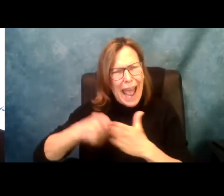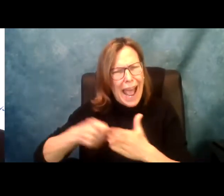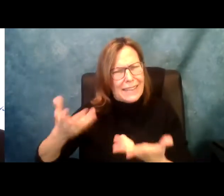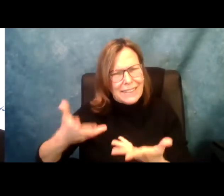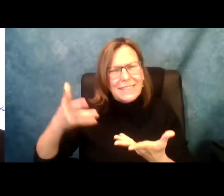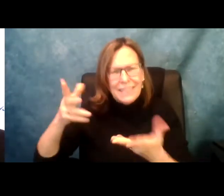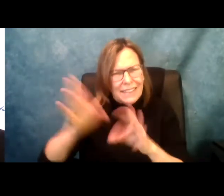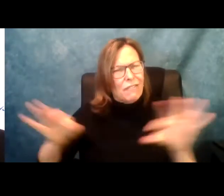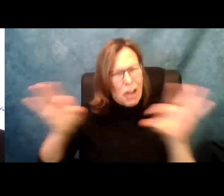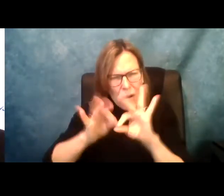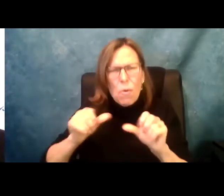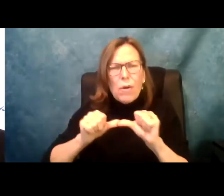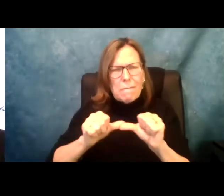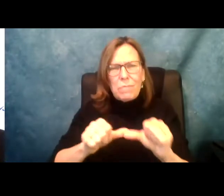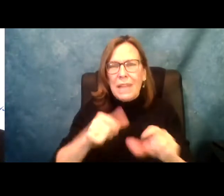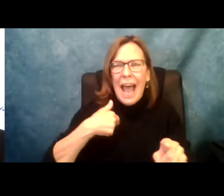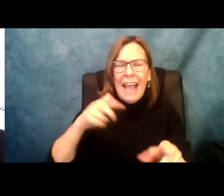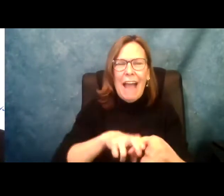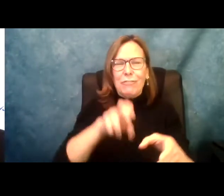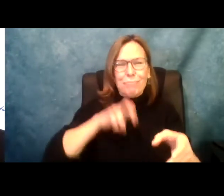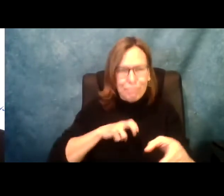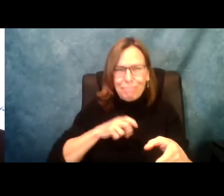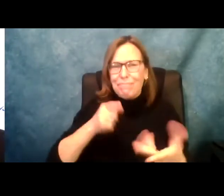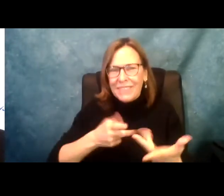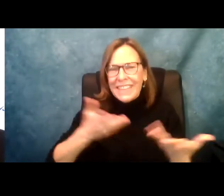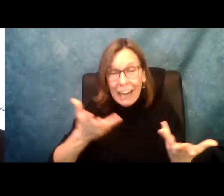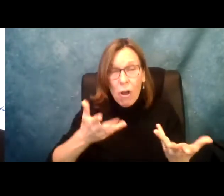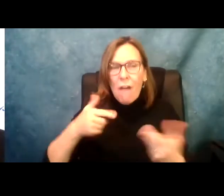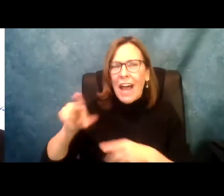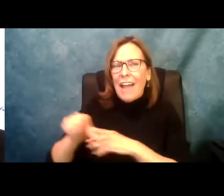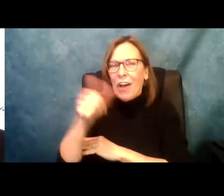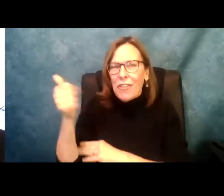grants. I mean, we are all paying taxes. It is very